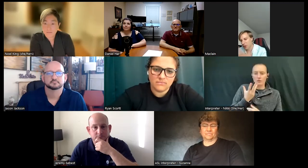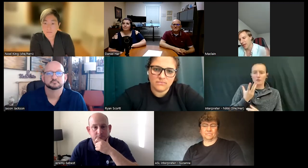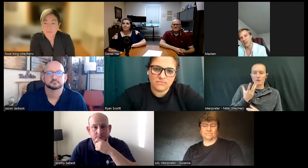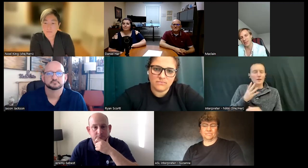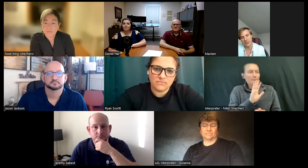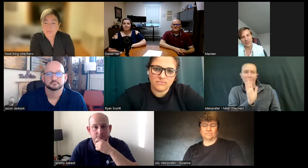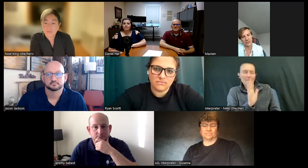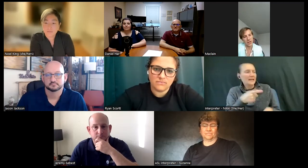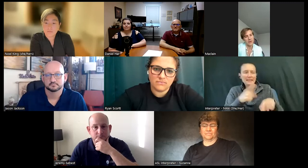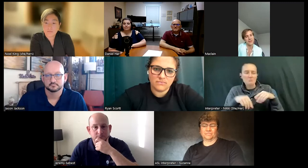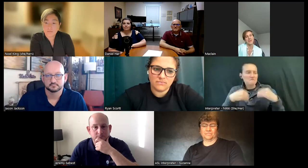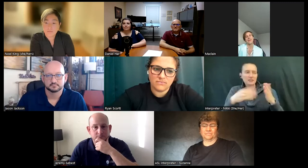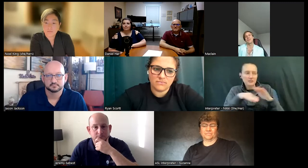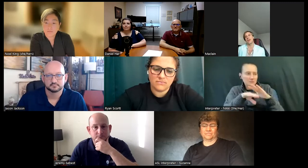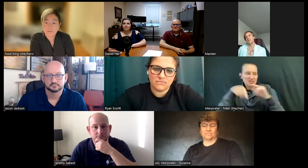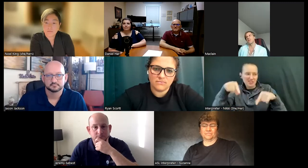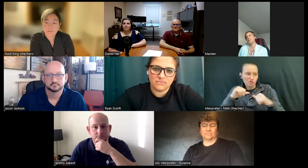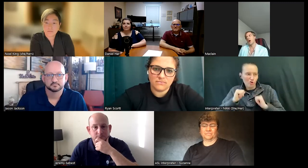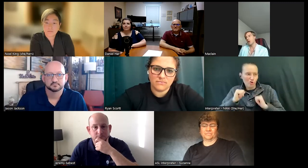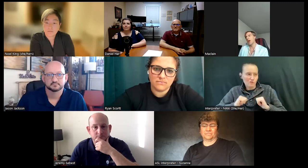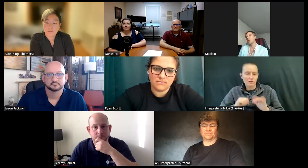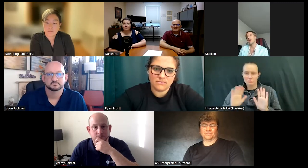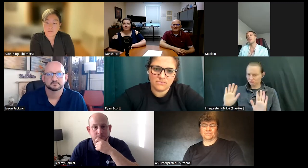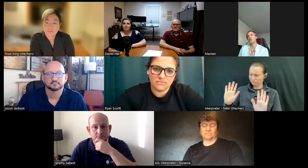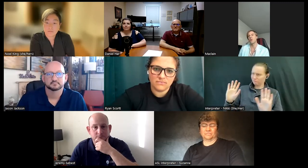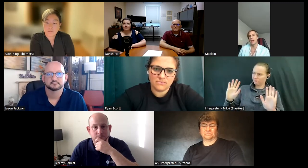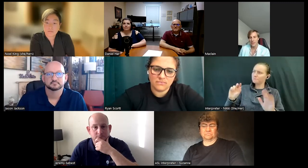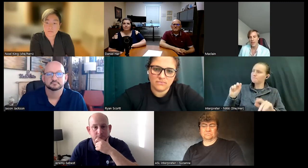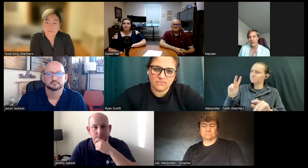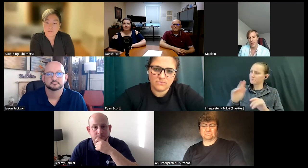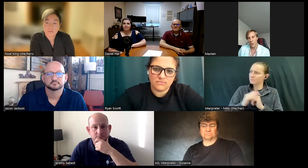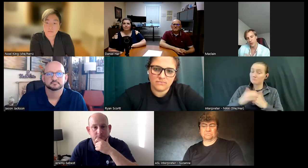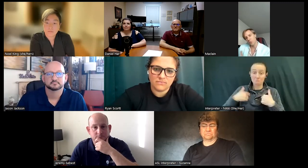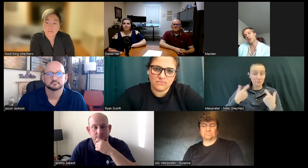accessibility of the show I was like okay and so what I did is I went to one